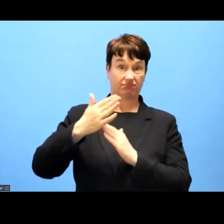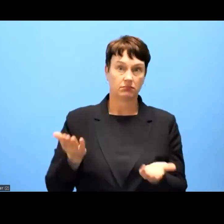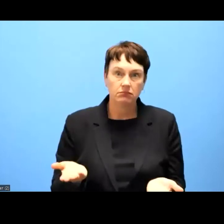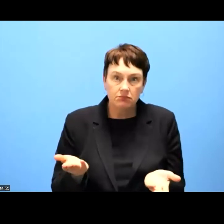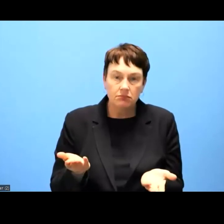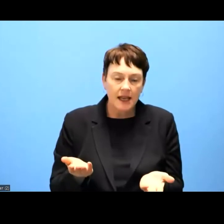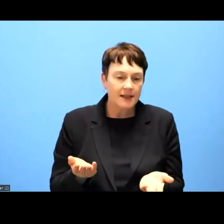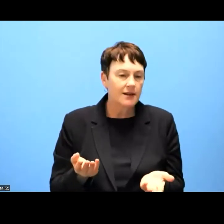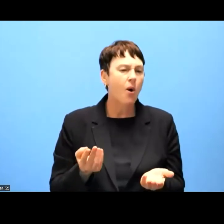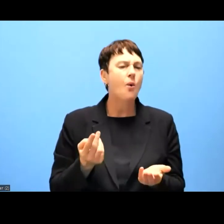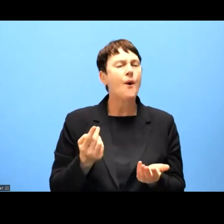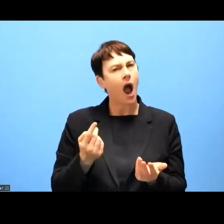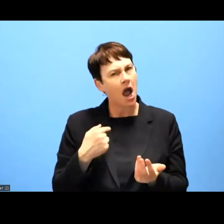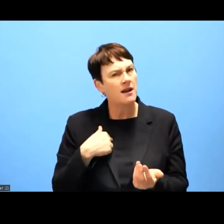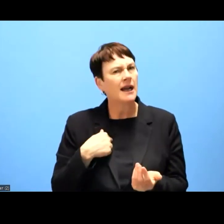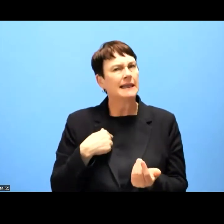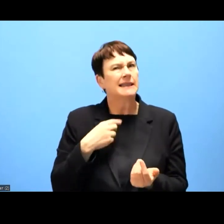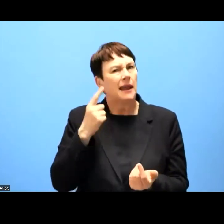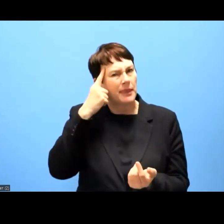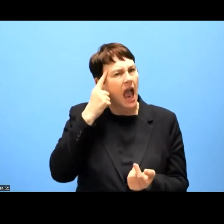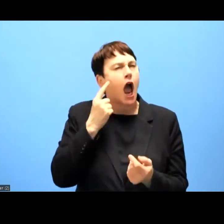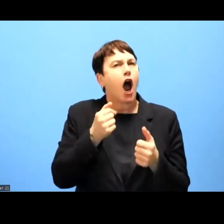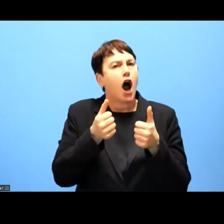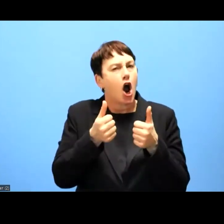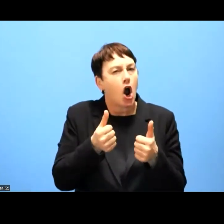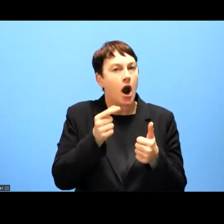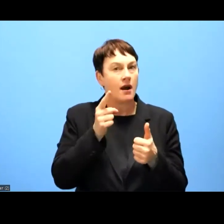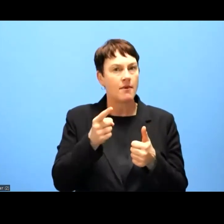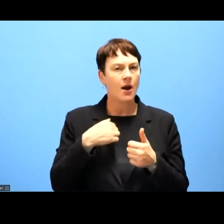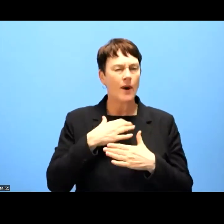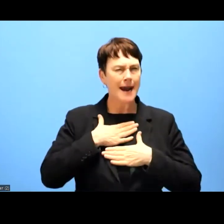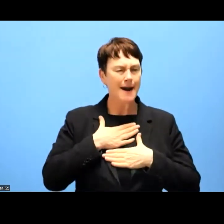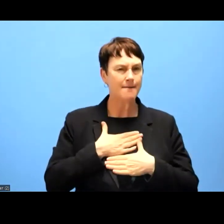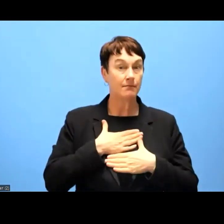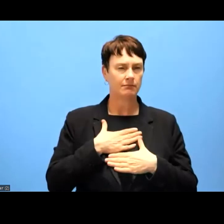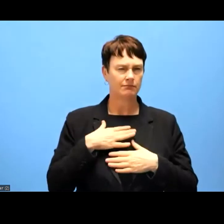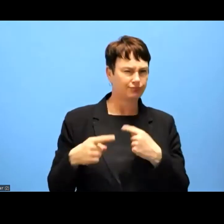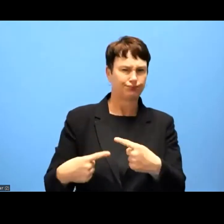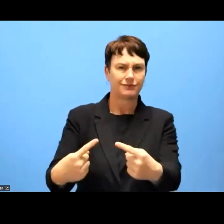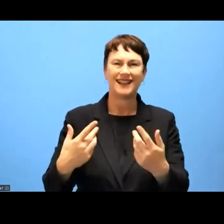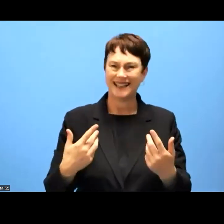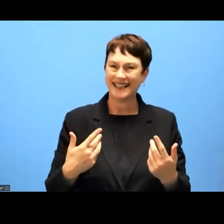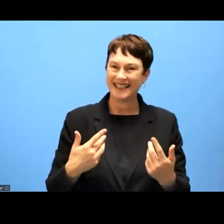has not been as quick as we would have liked and we would expect.